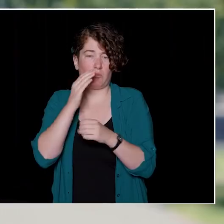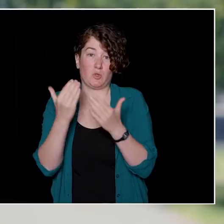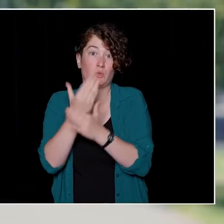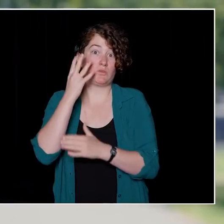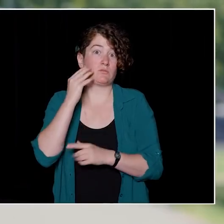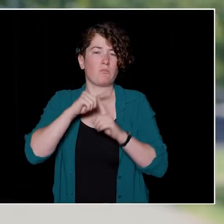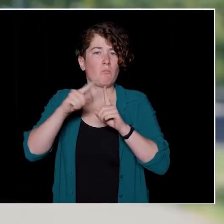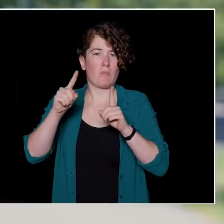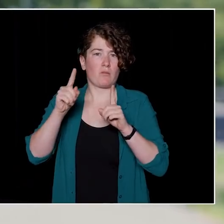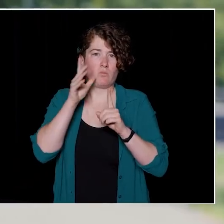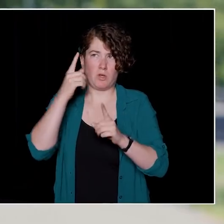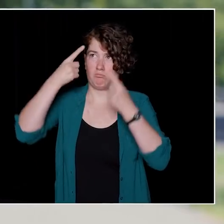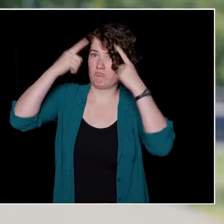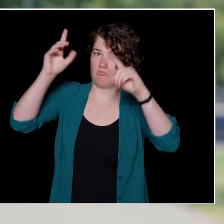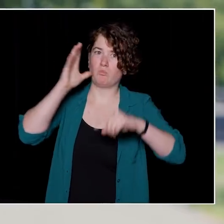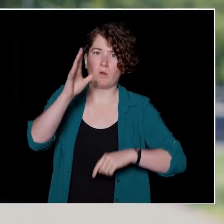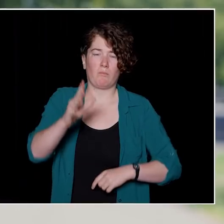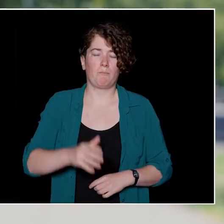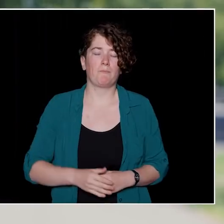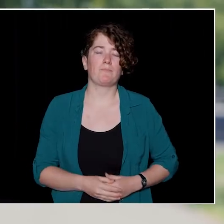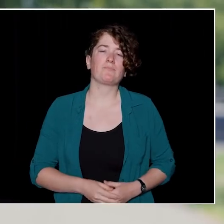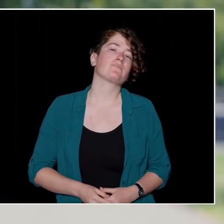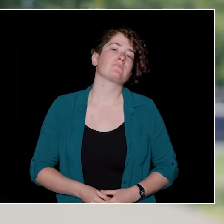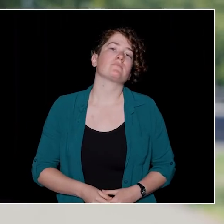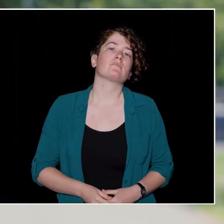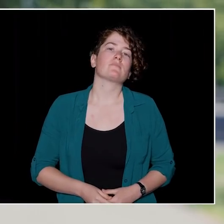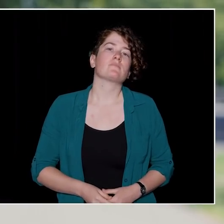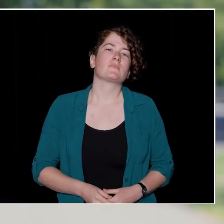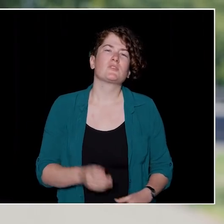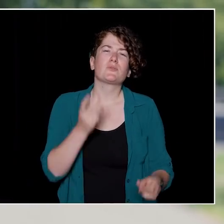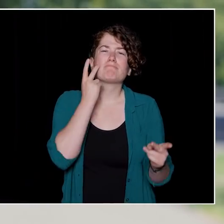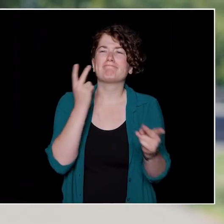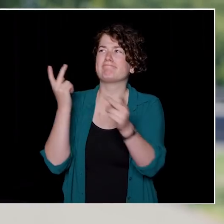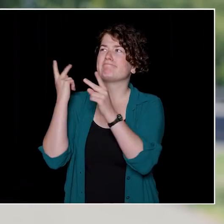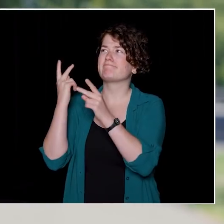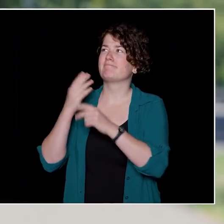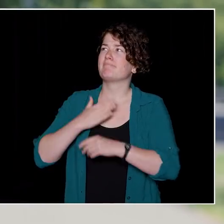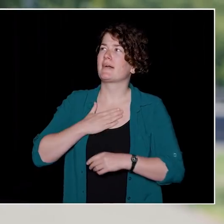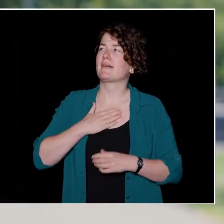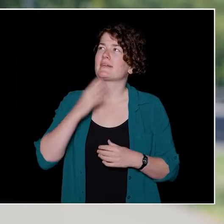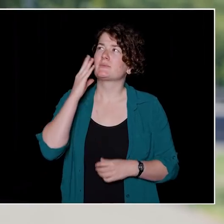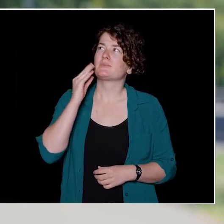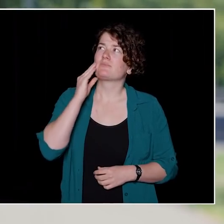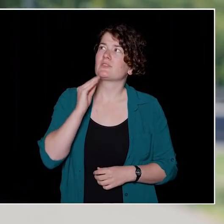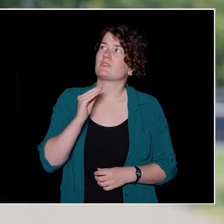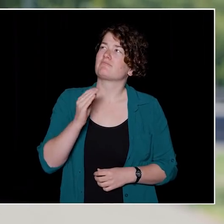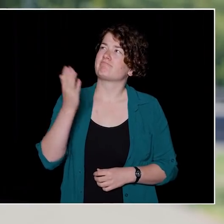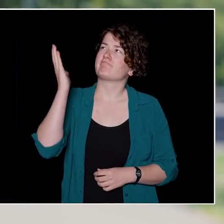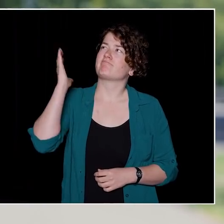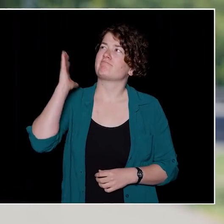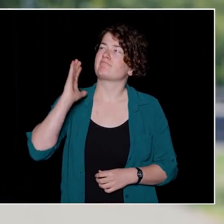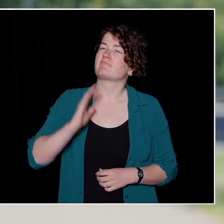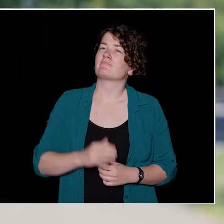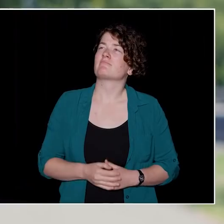So, looking back at my undergraduate experience, I would advise myself to